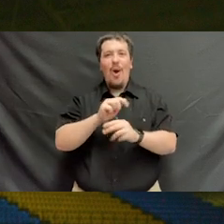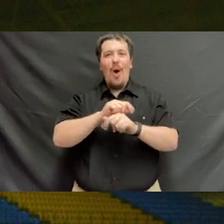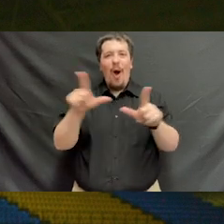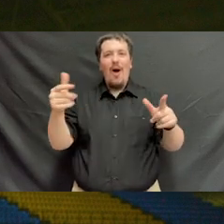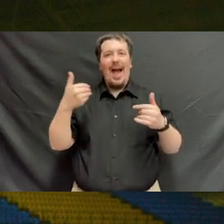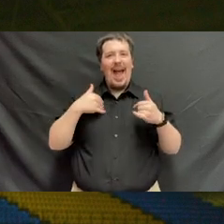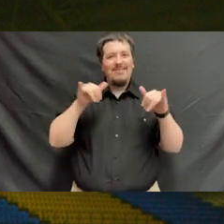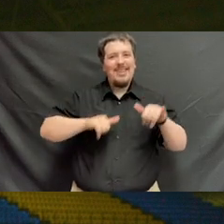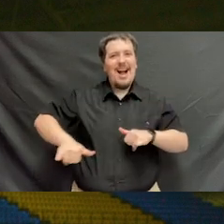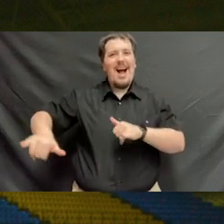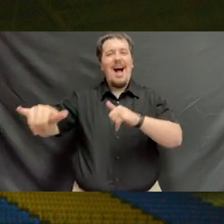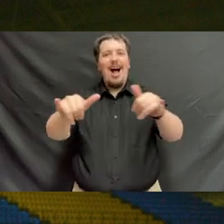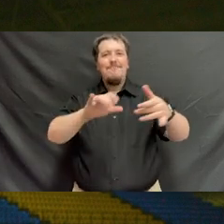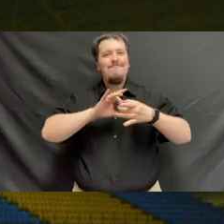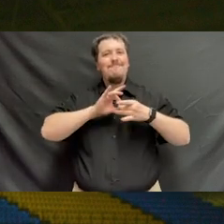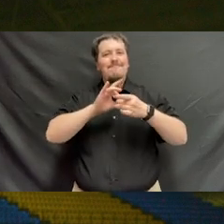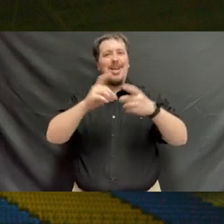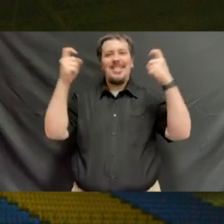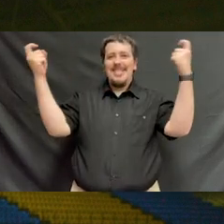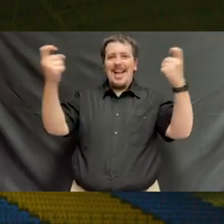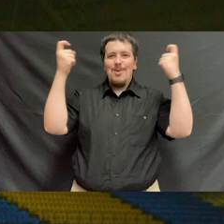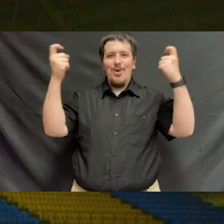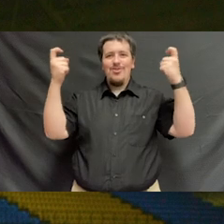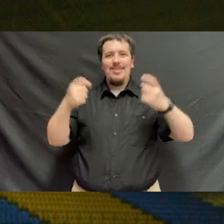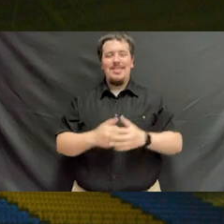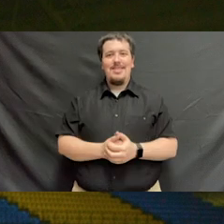all sharing a common bond of celebration.